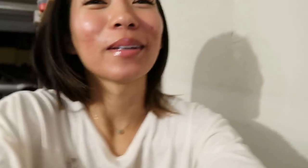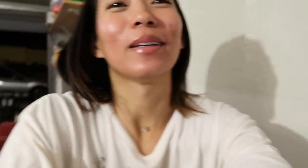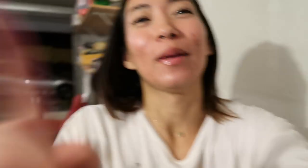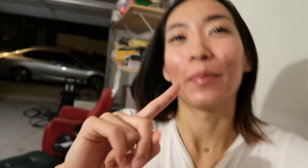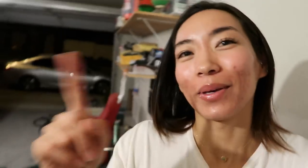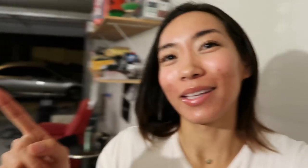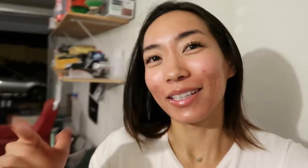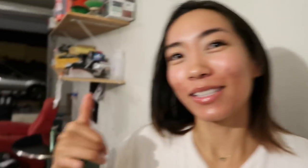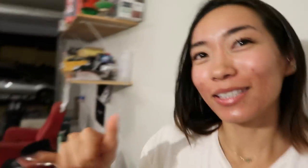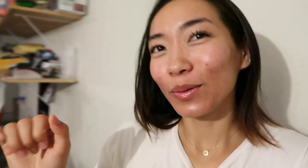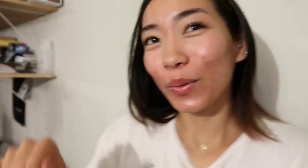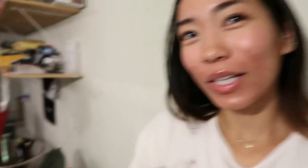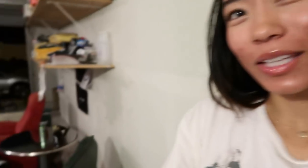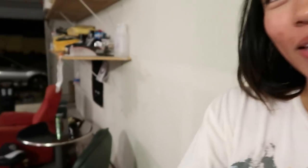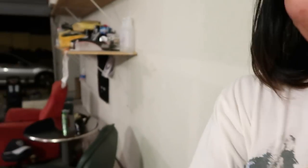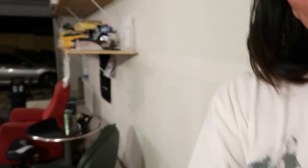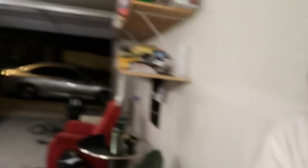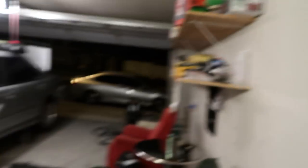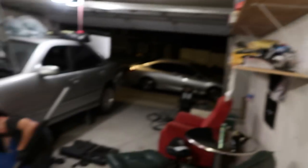but he's still working